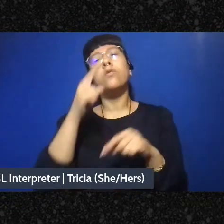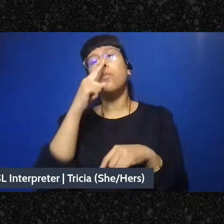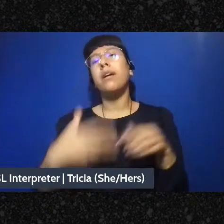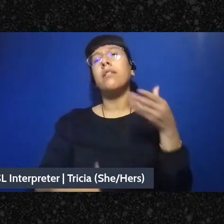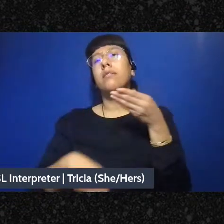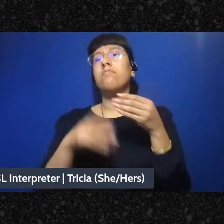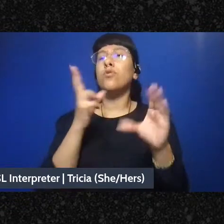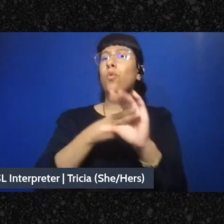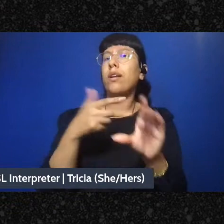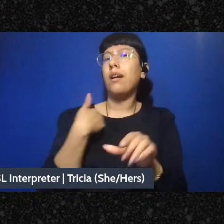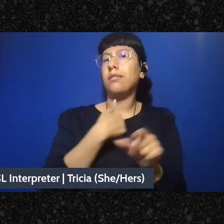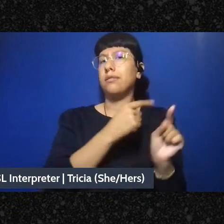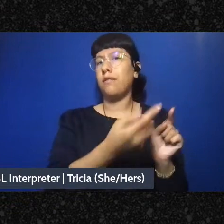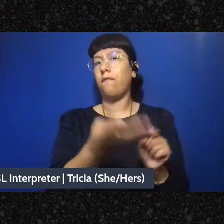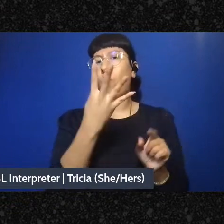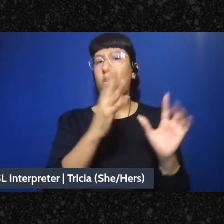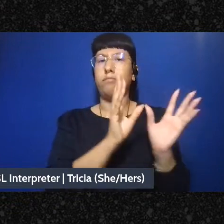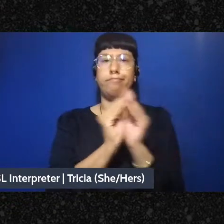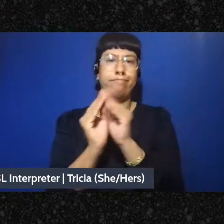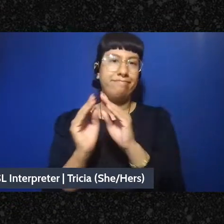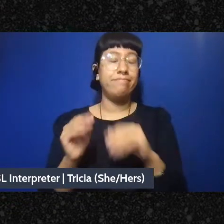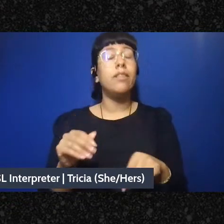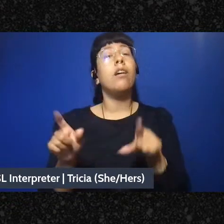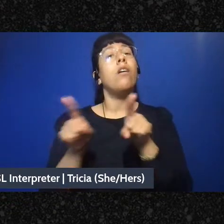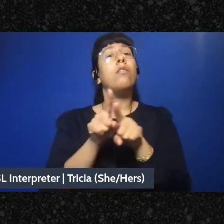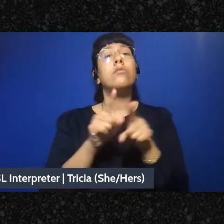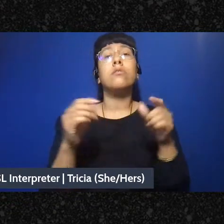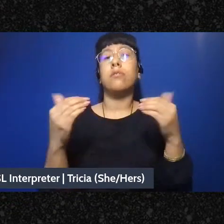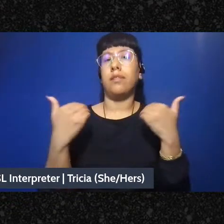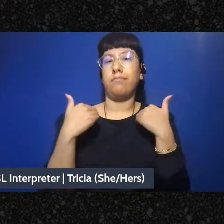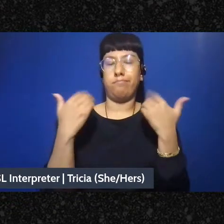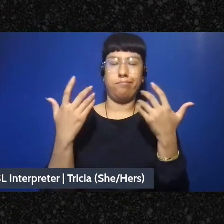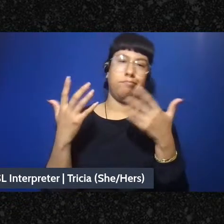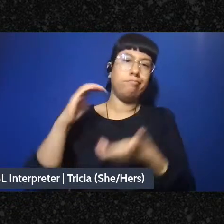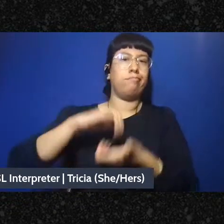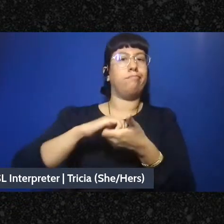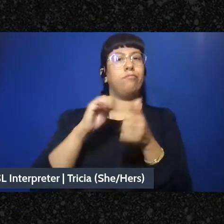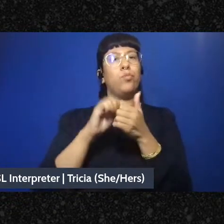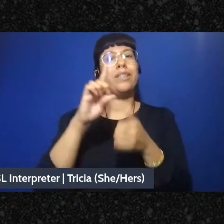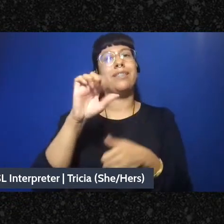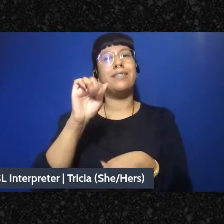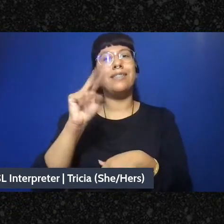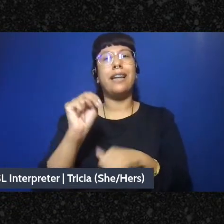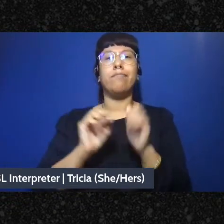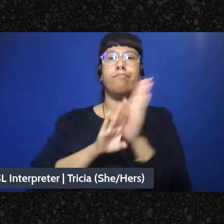sessions. We're also working with Dean to create additional resources from this series,